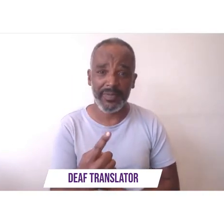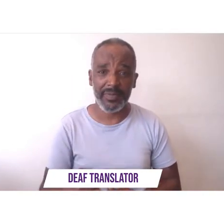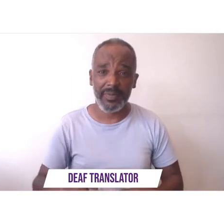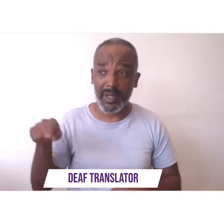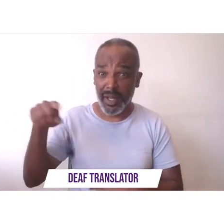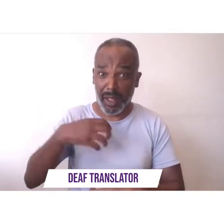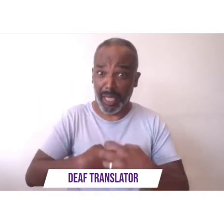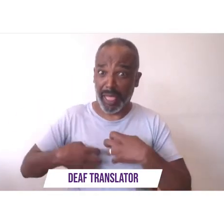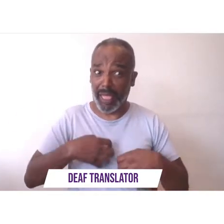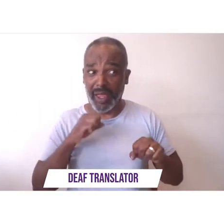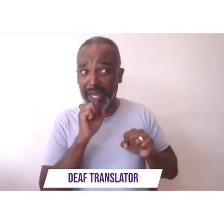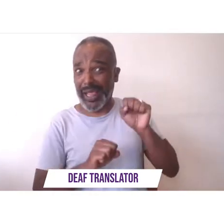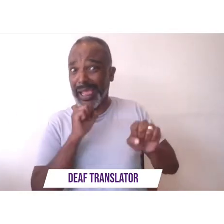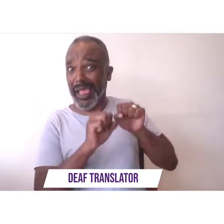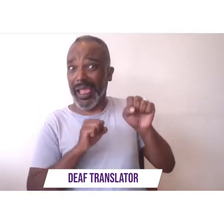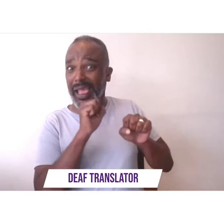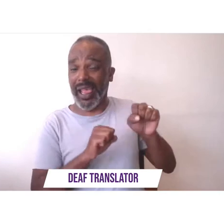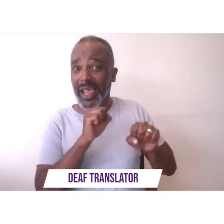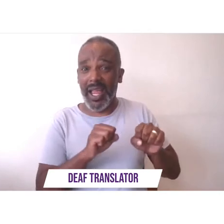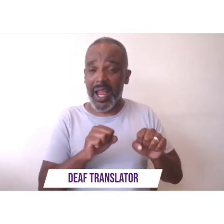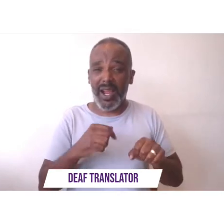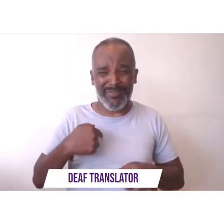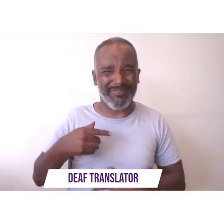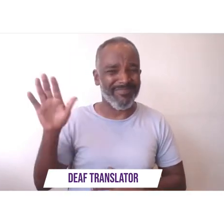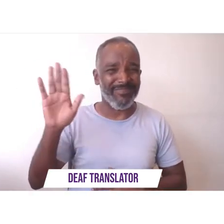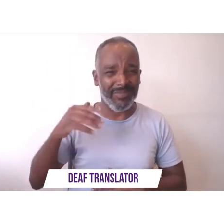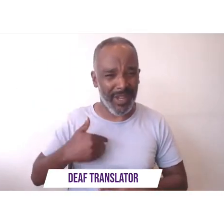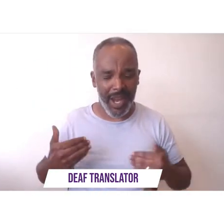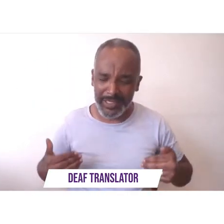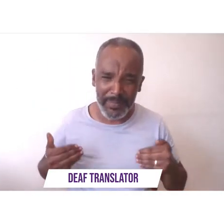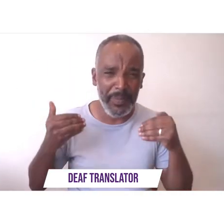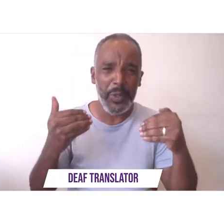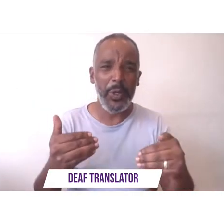might shift people out of their comfort zone who knows you might move yourself